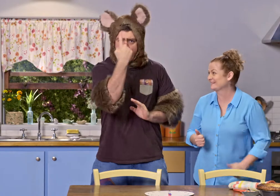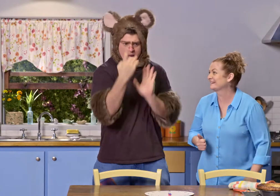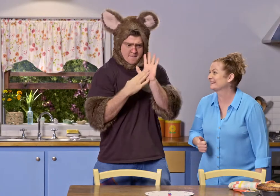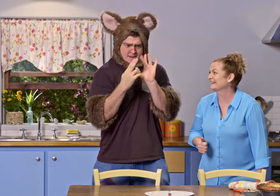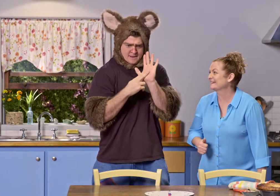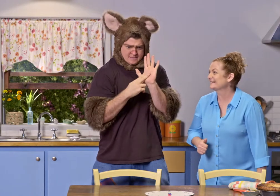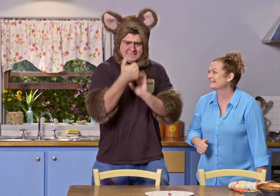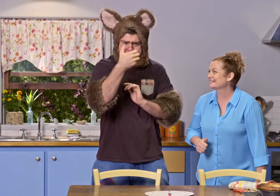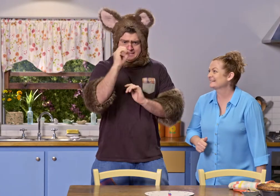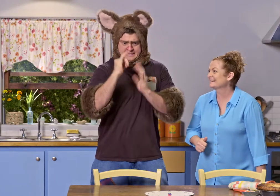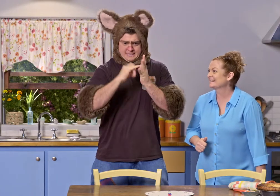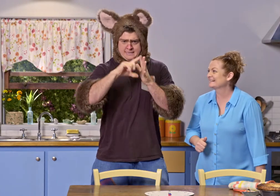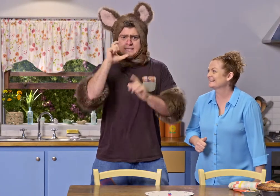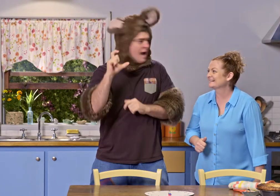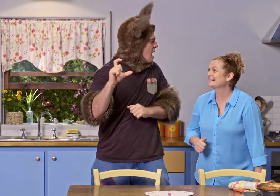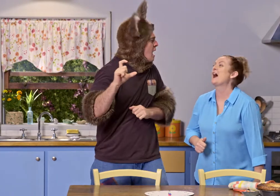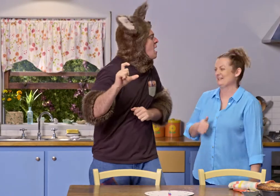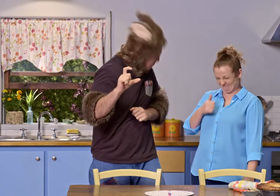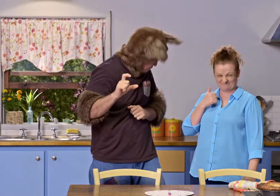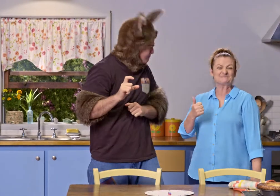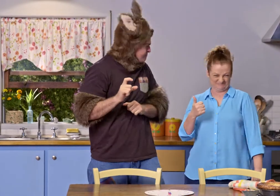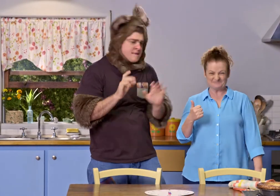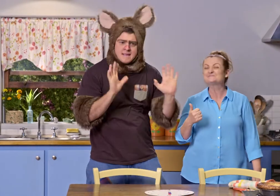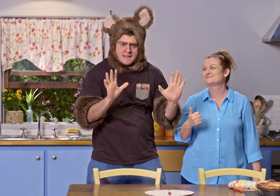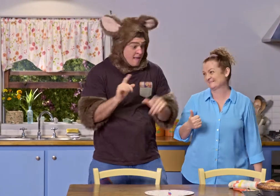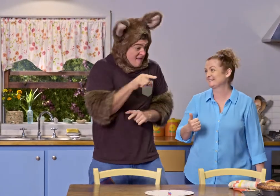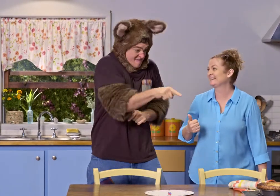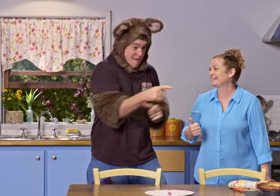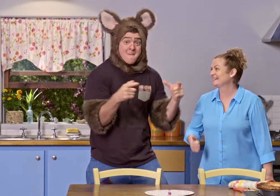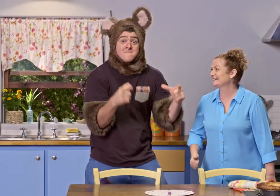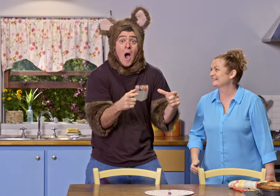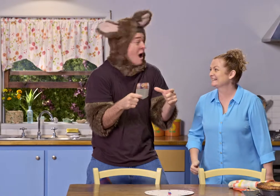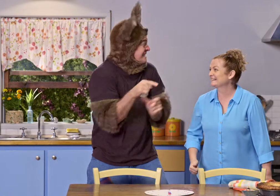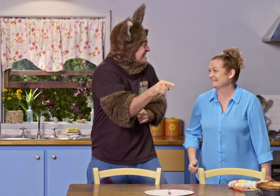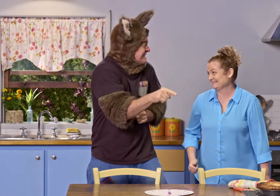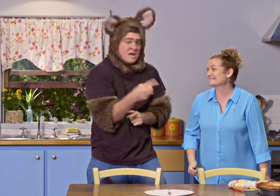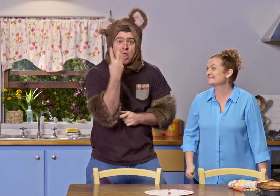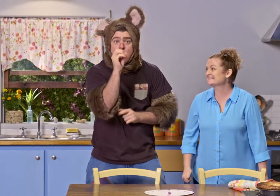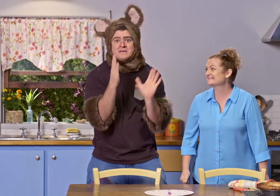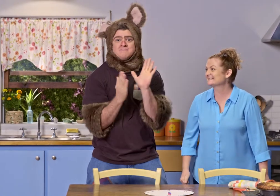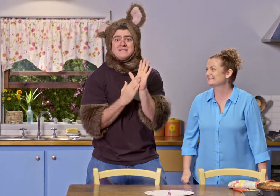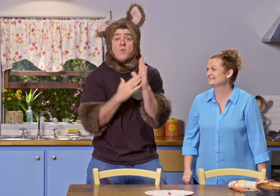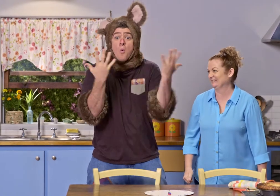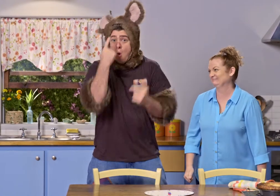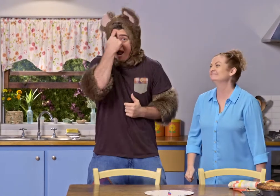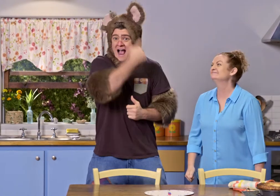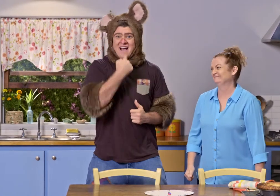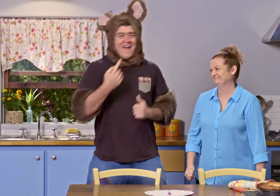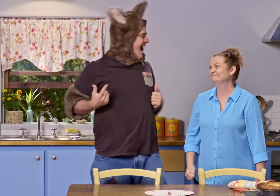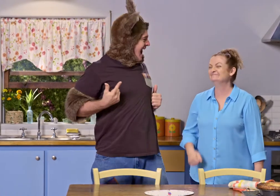And one minute has 60 seconds in it. Yes. And the pie took 30 minutes, or half an hour, to bake.